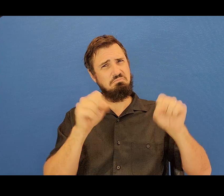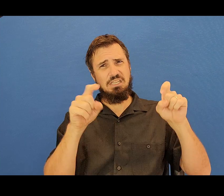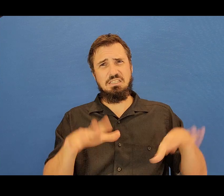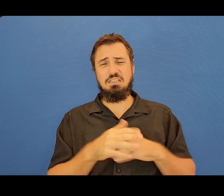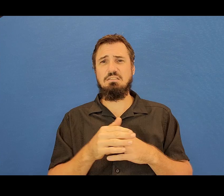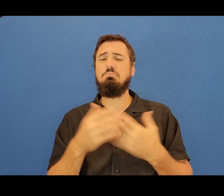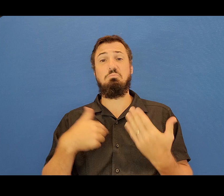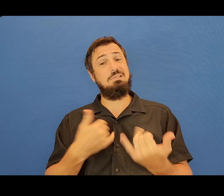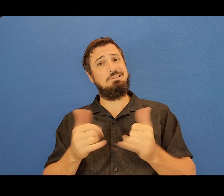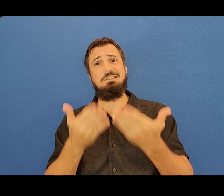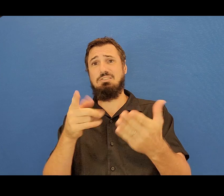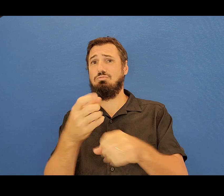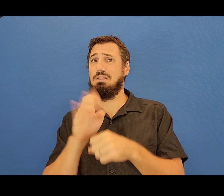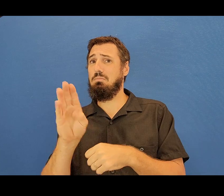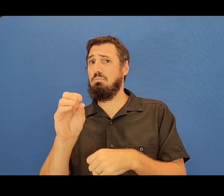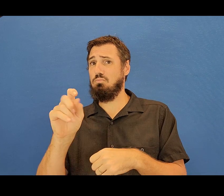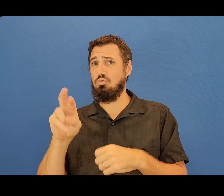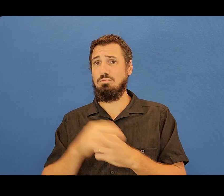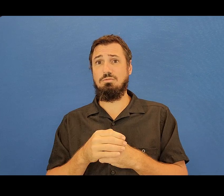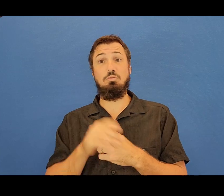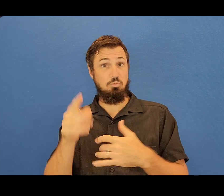getting a booster. And please stay home if you are sick